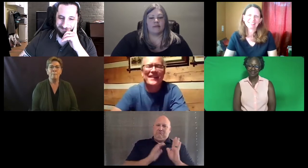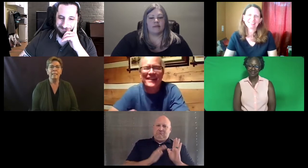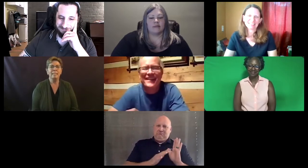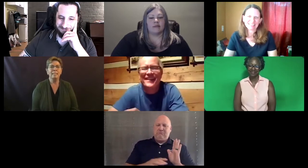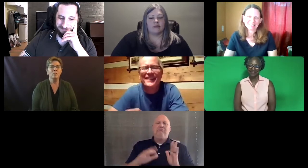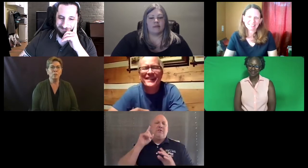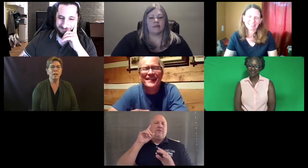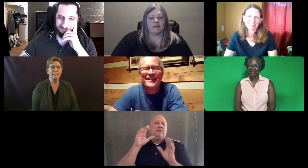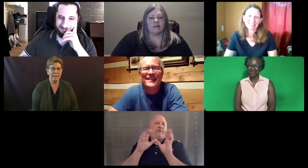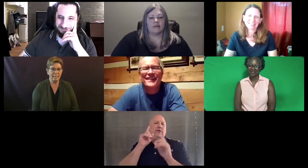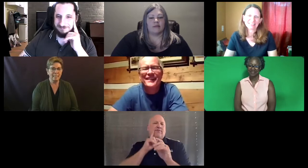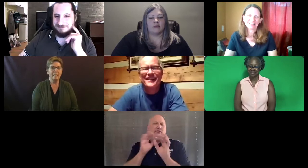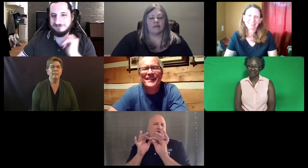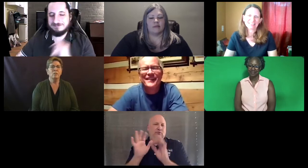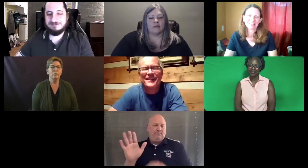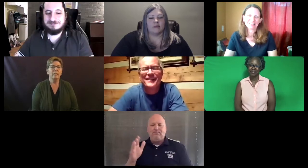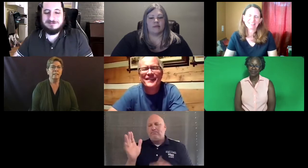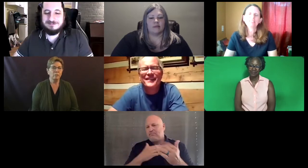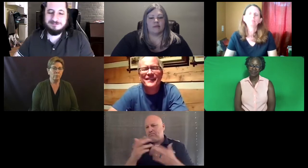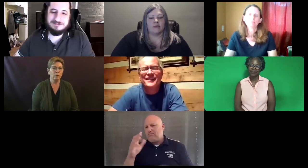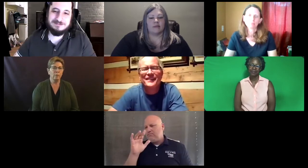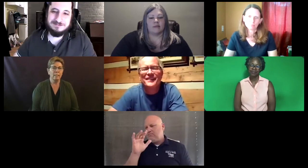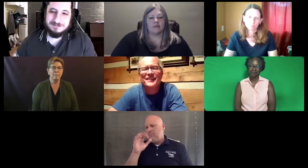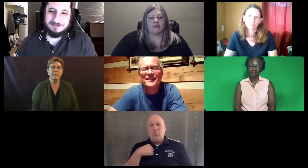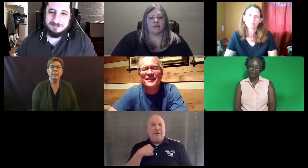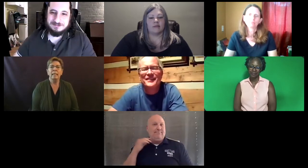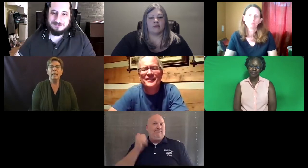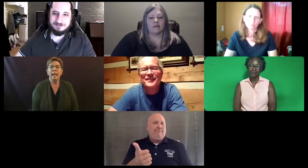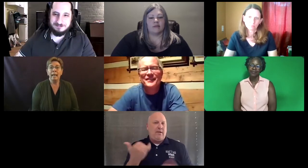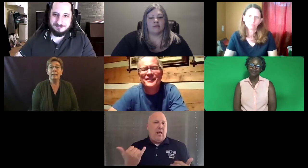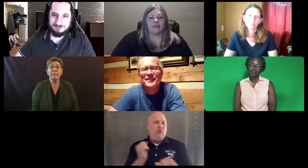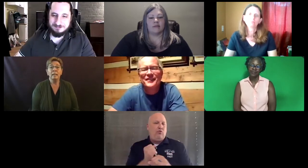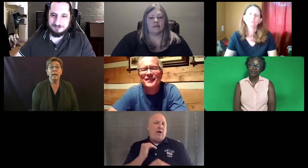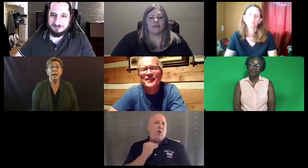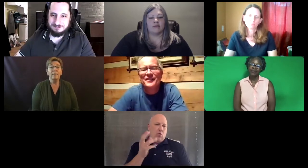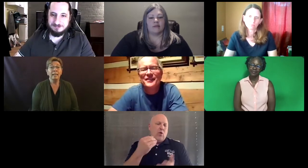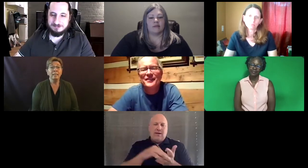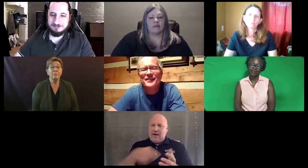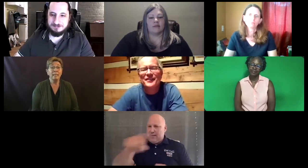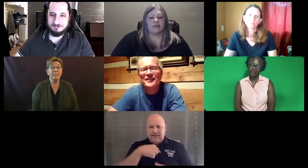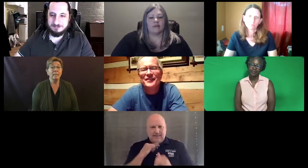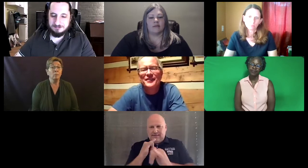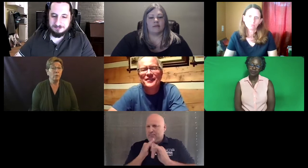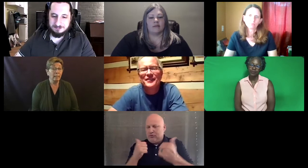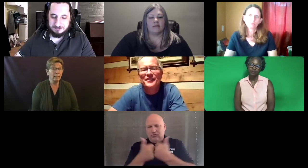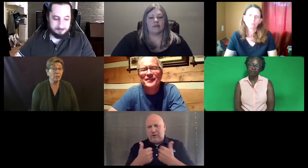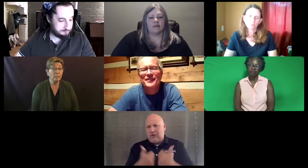But it's Utah State deaf interpreter.